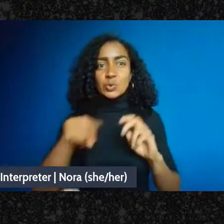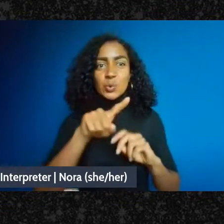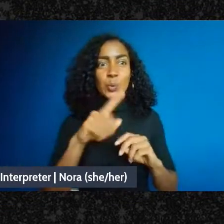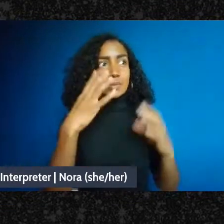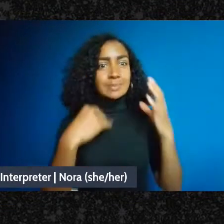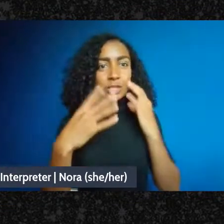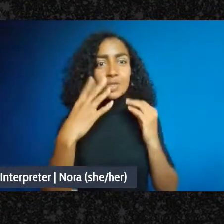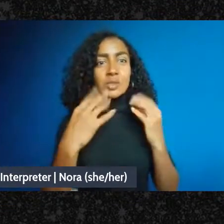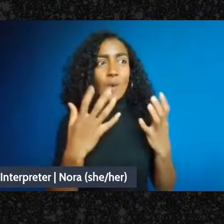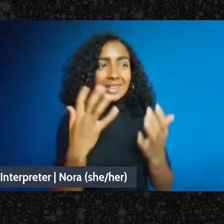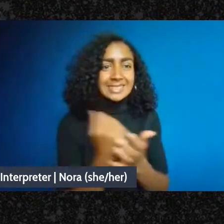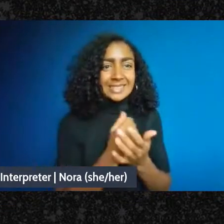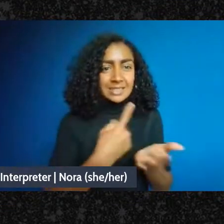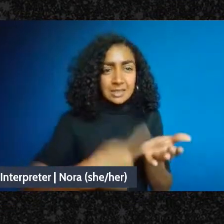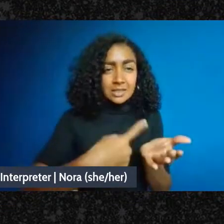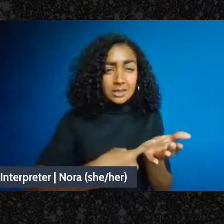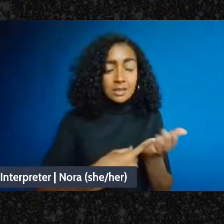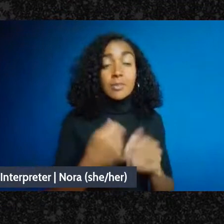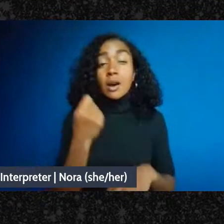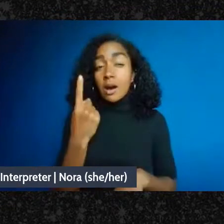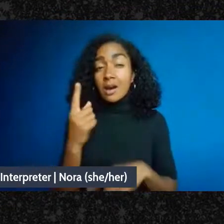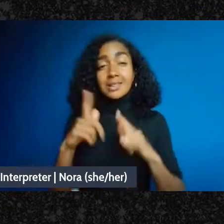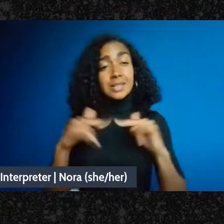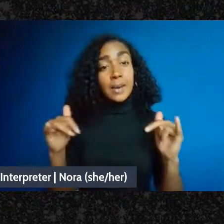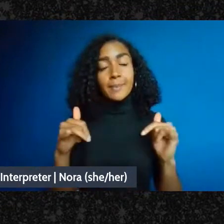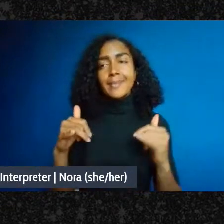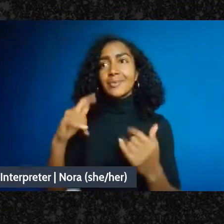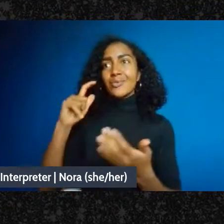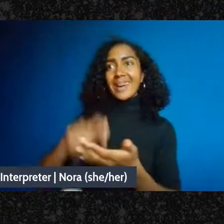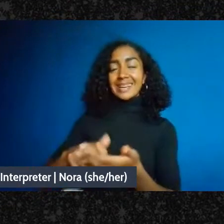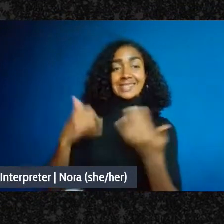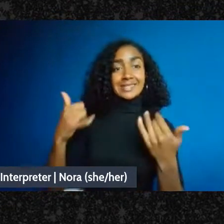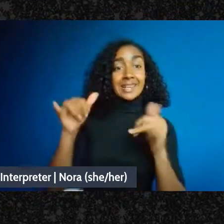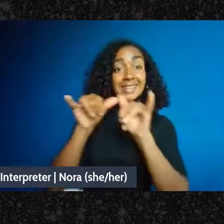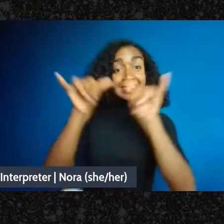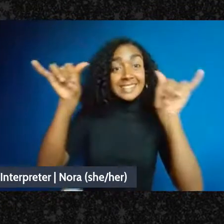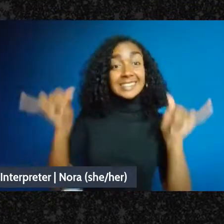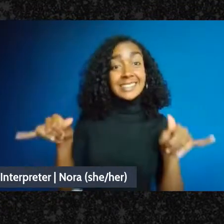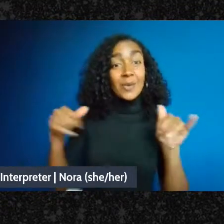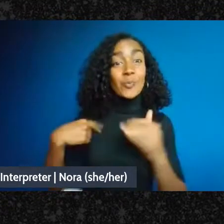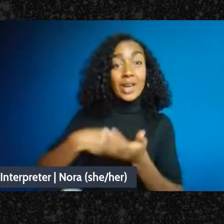the system we're talking about tonight is designed to make it hard for people to do mutual aid.